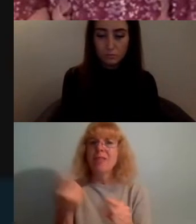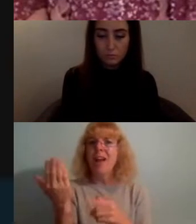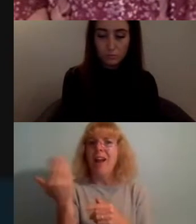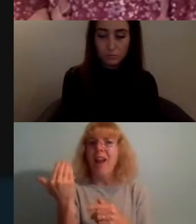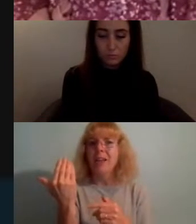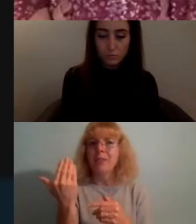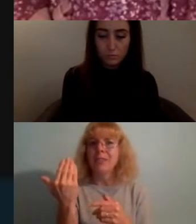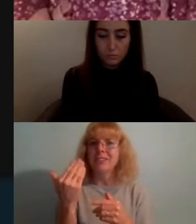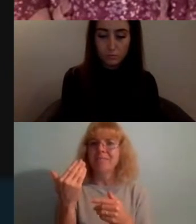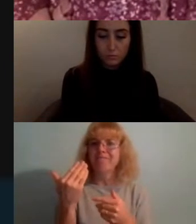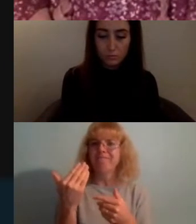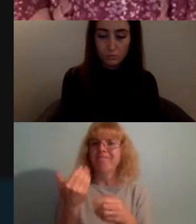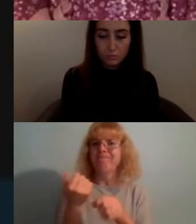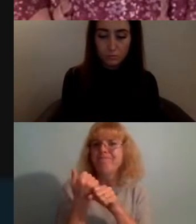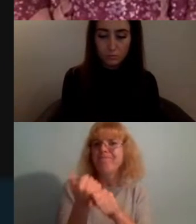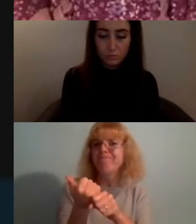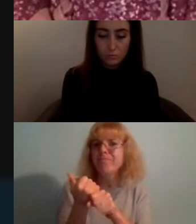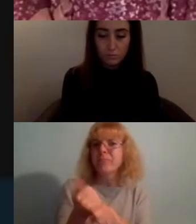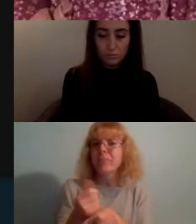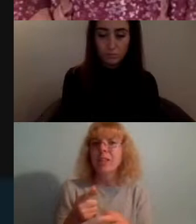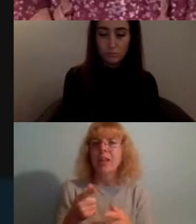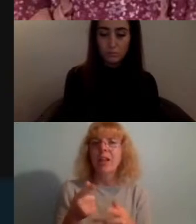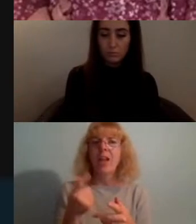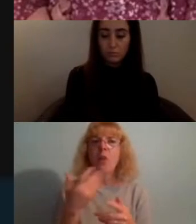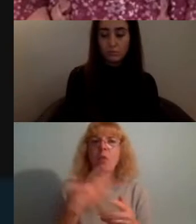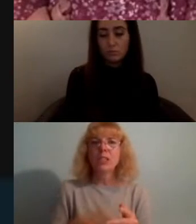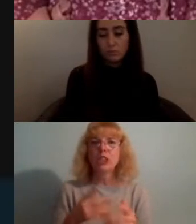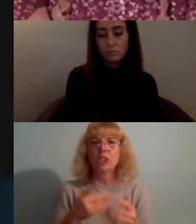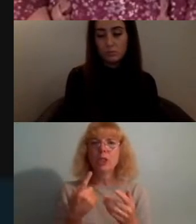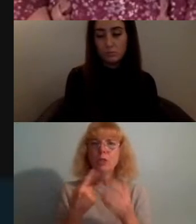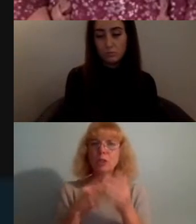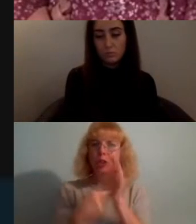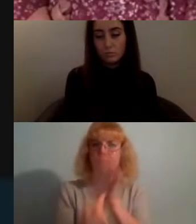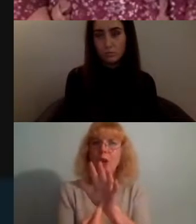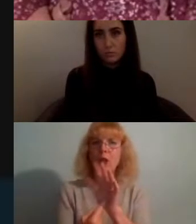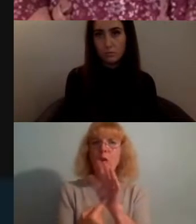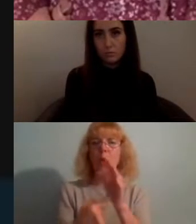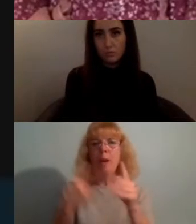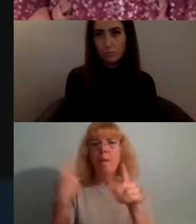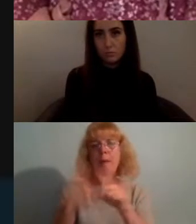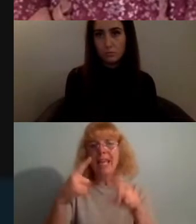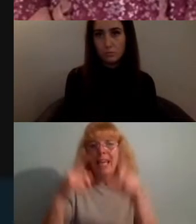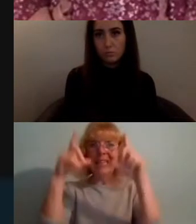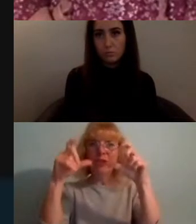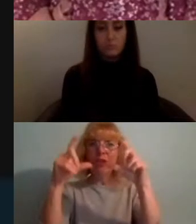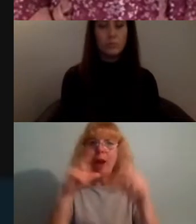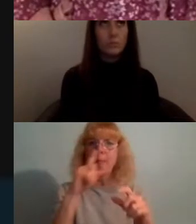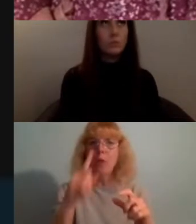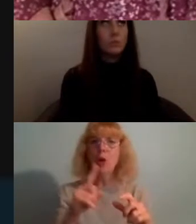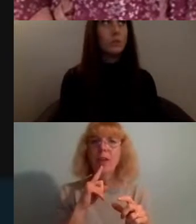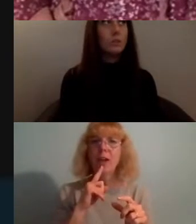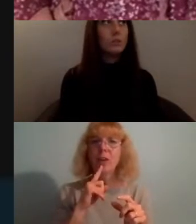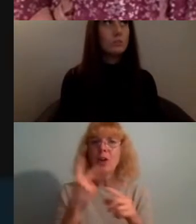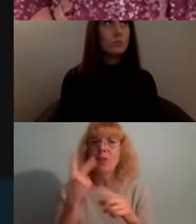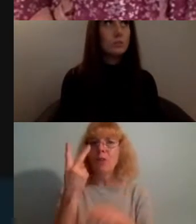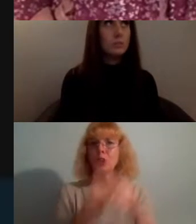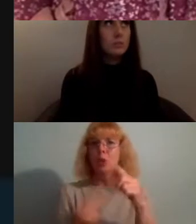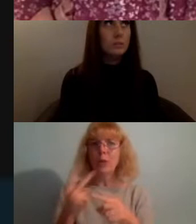start off by kind of showing you side by side my instagram profiles from two years apart and how